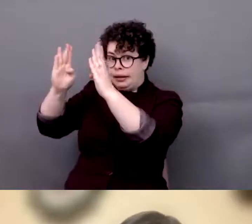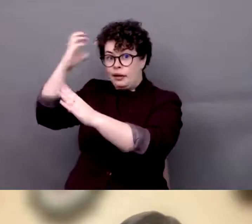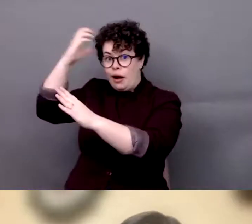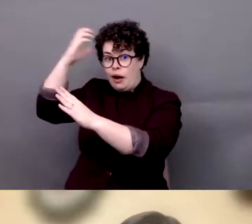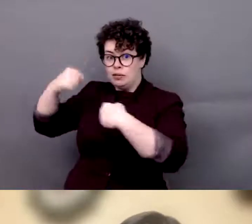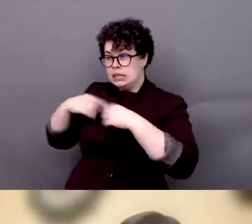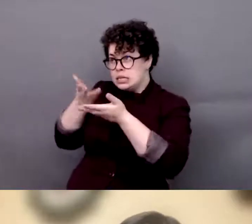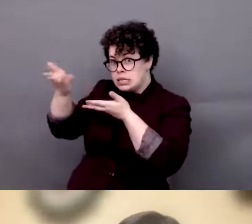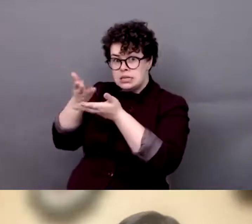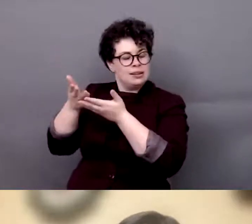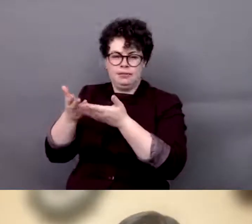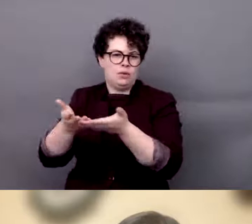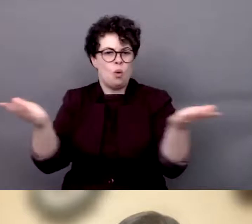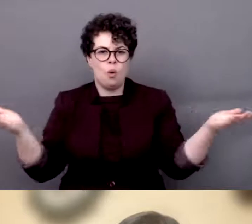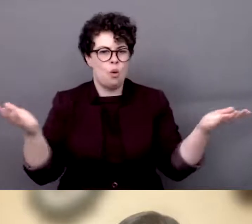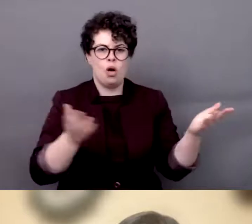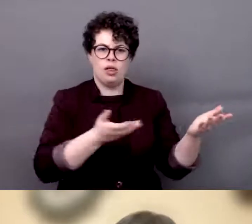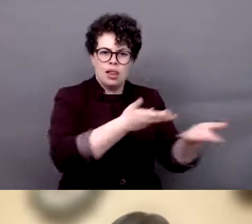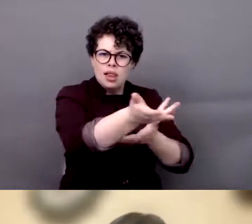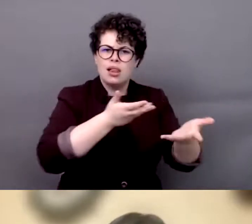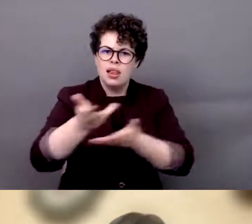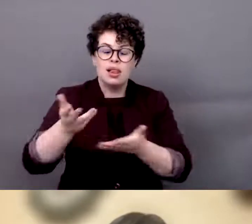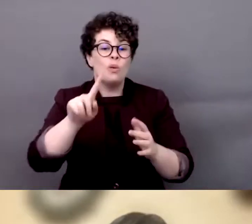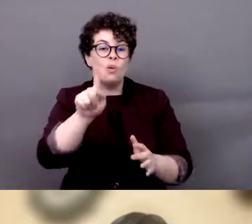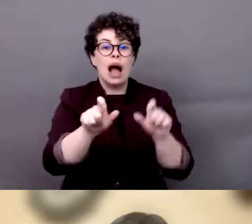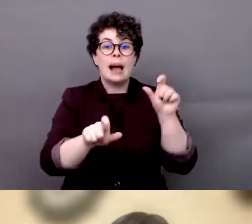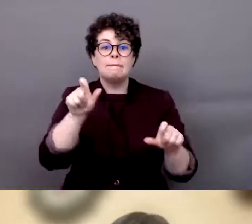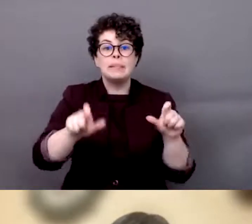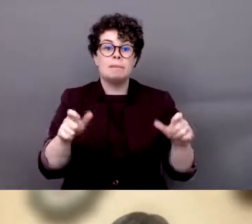need to retake these closer